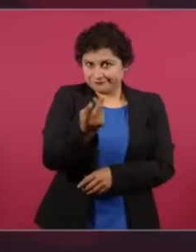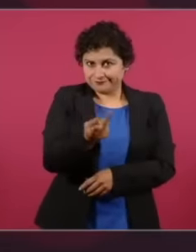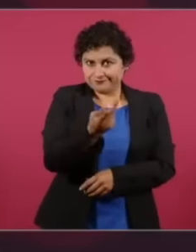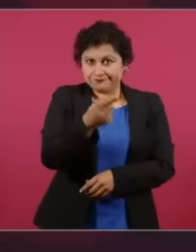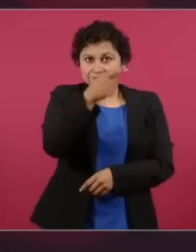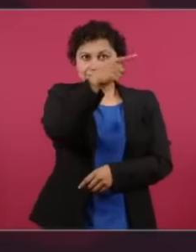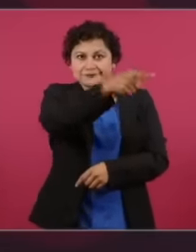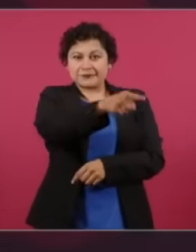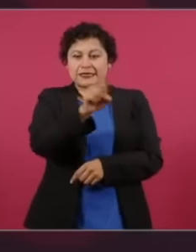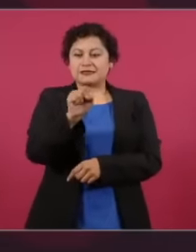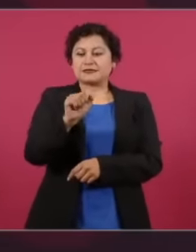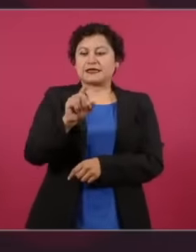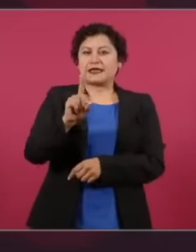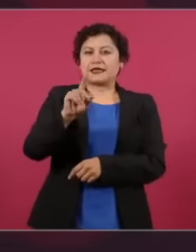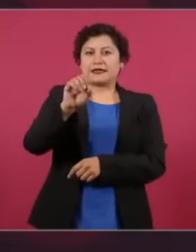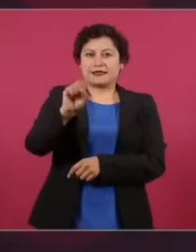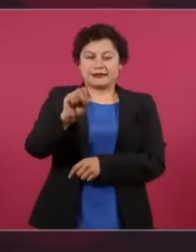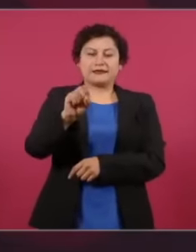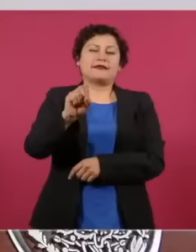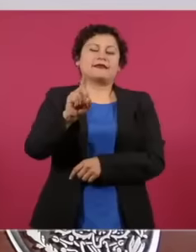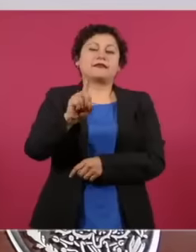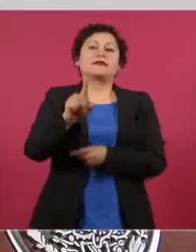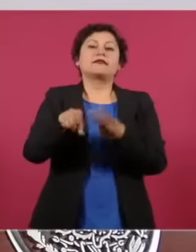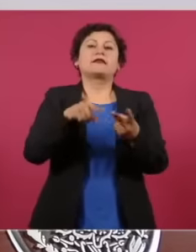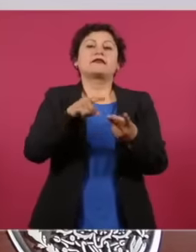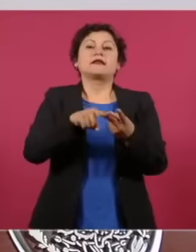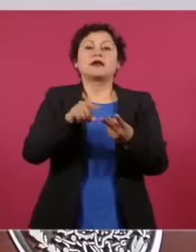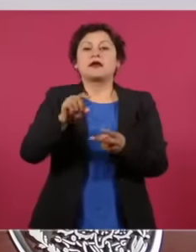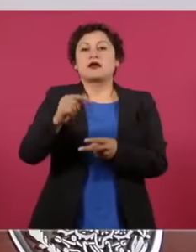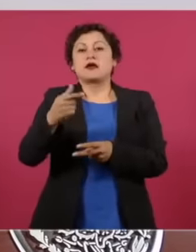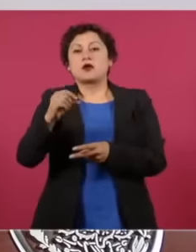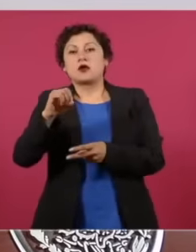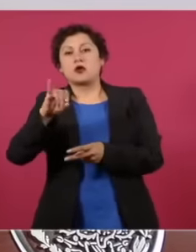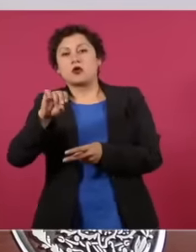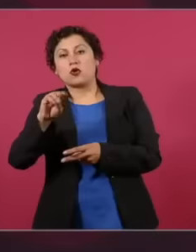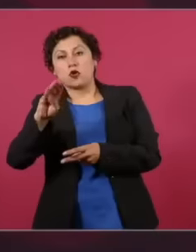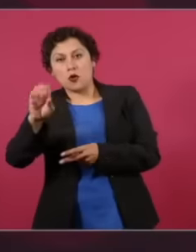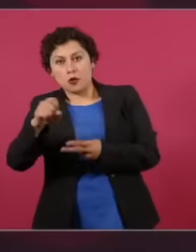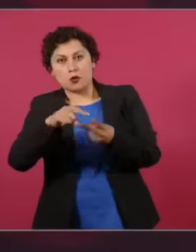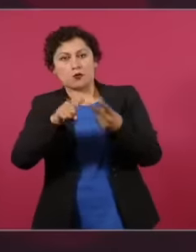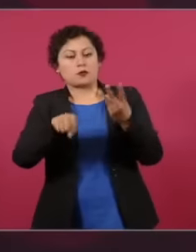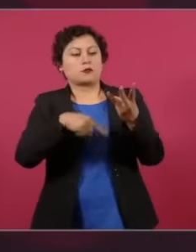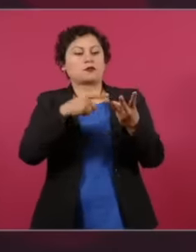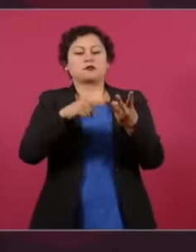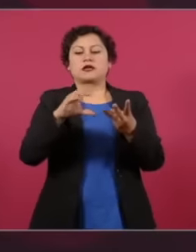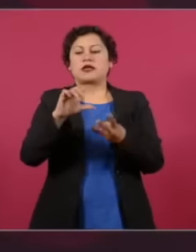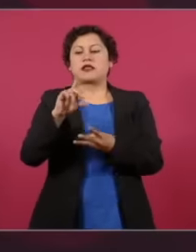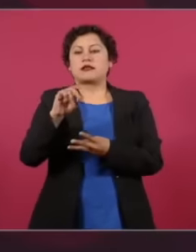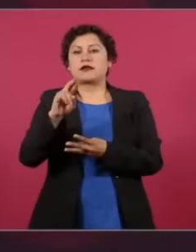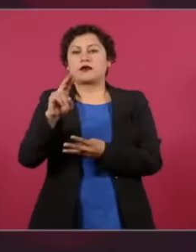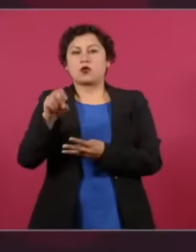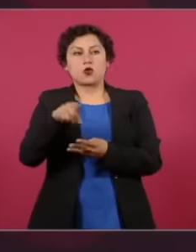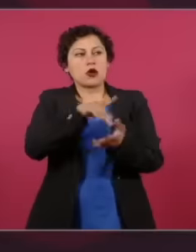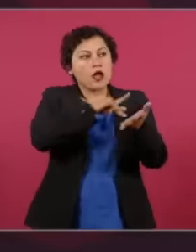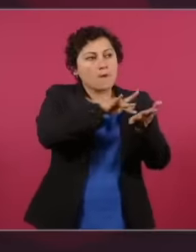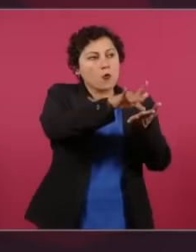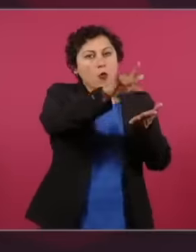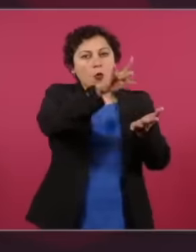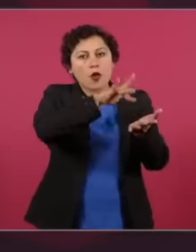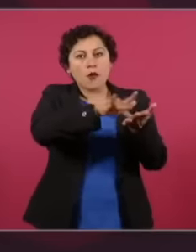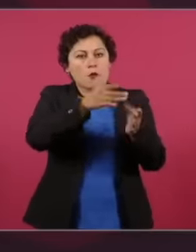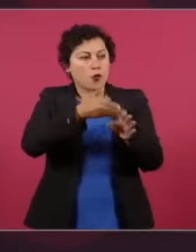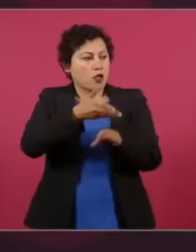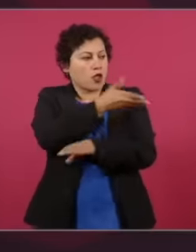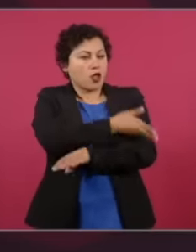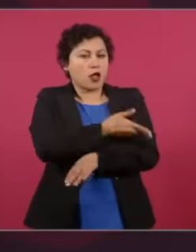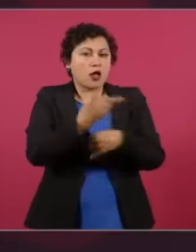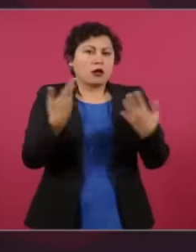Fox and Calderón and